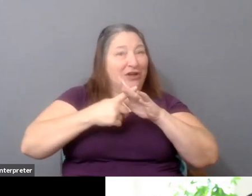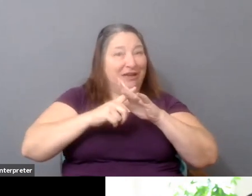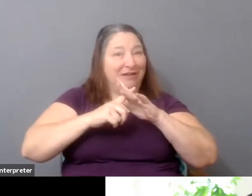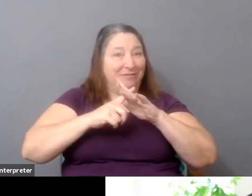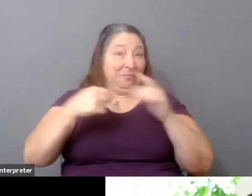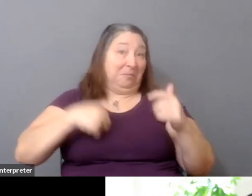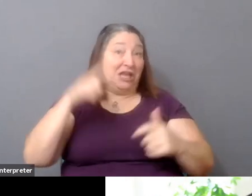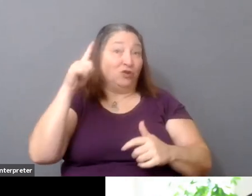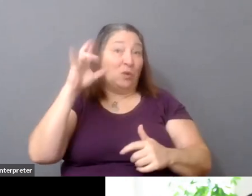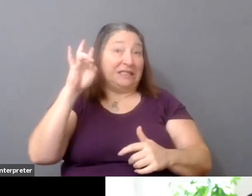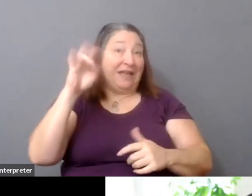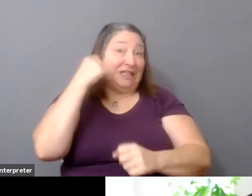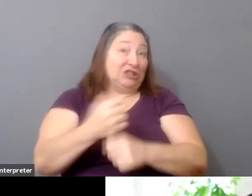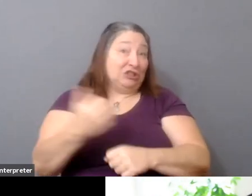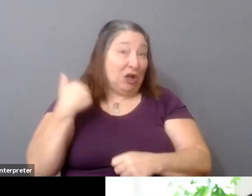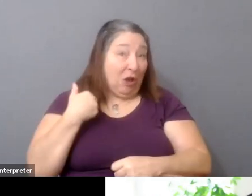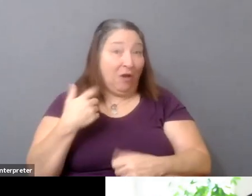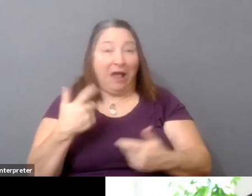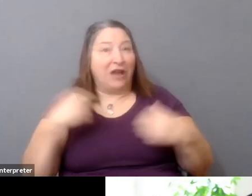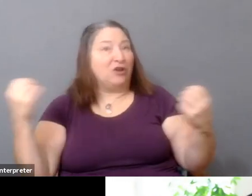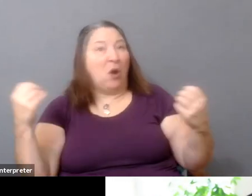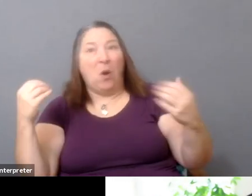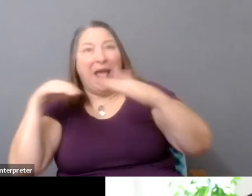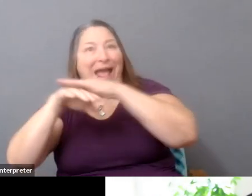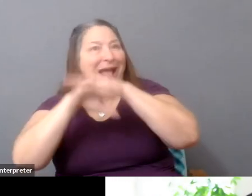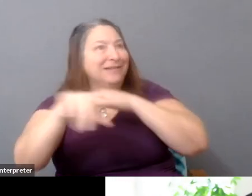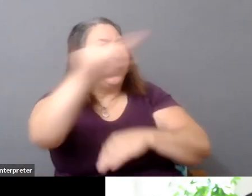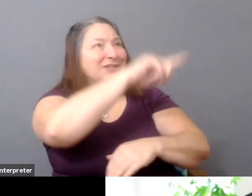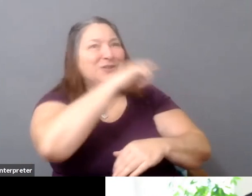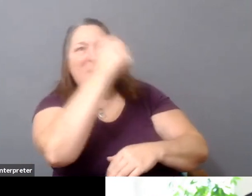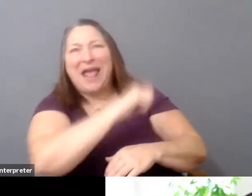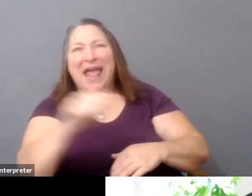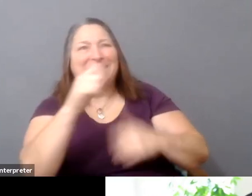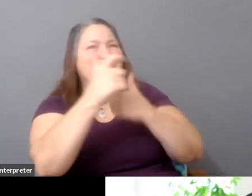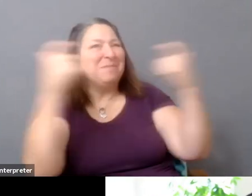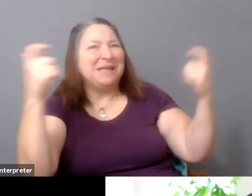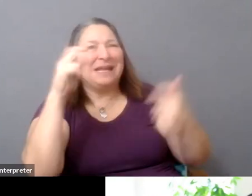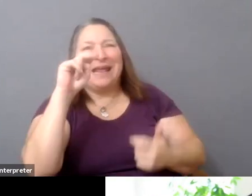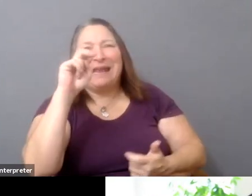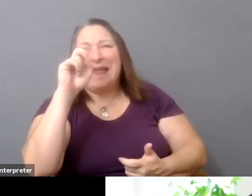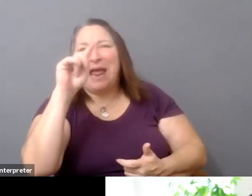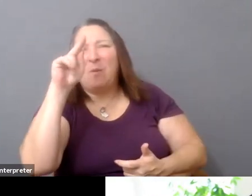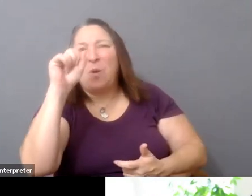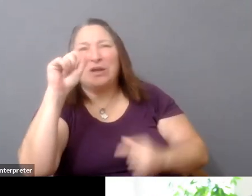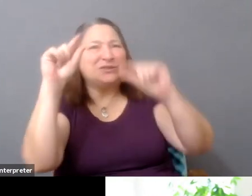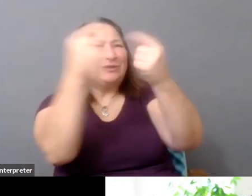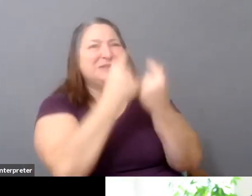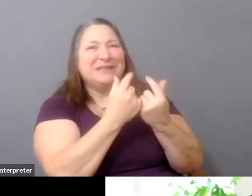no access to relevant networks, you know, in the field that they're embarking into?